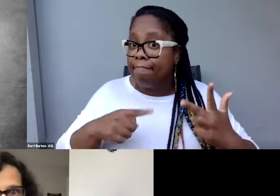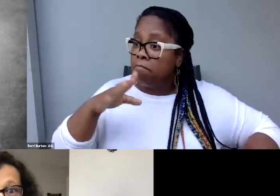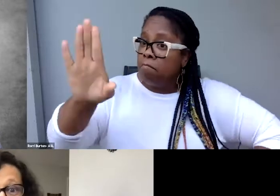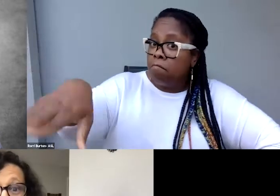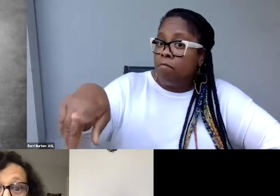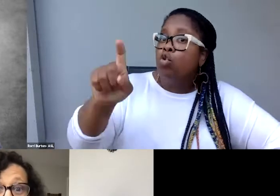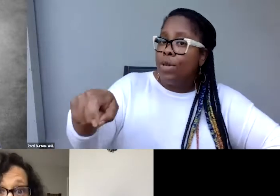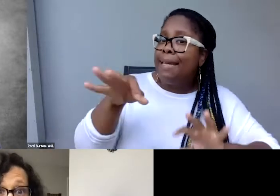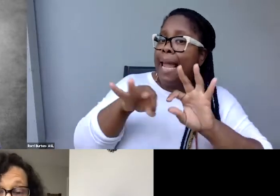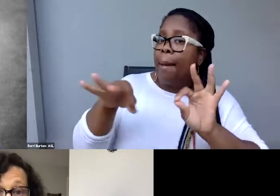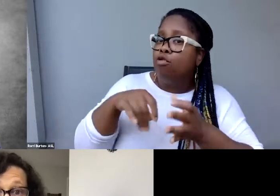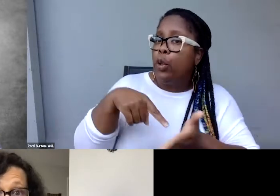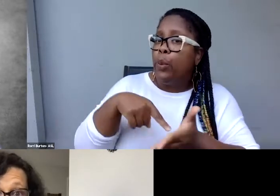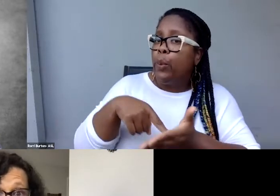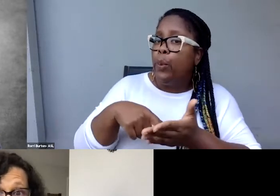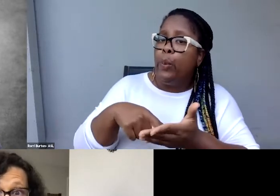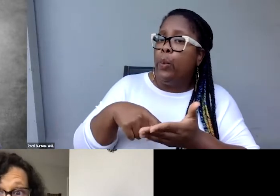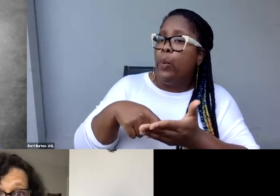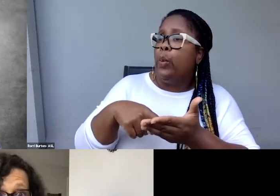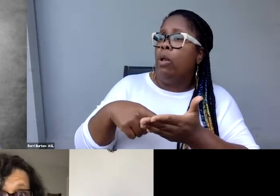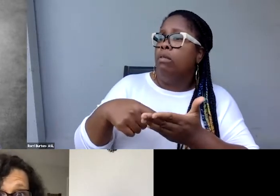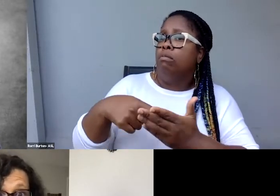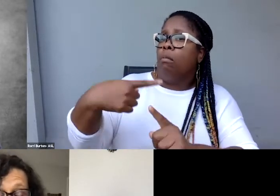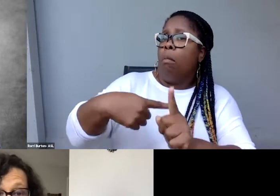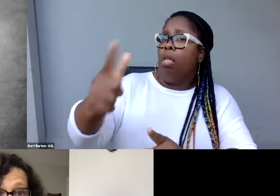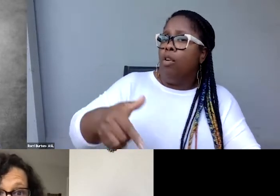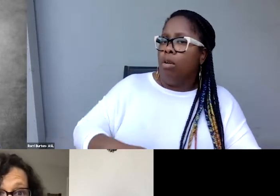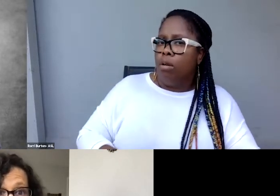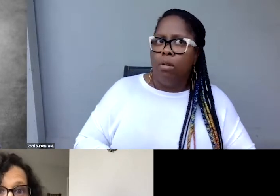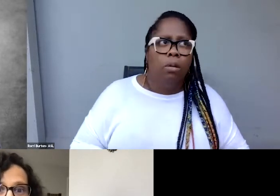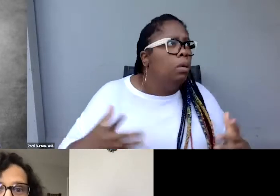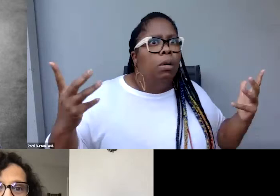And the filmmaker, What? What is that? Oh, my gosh.